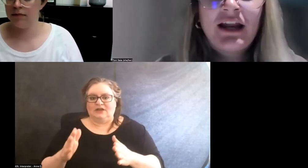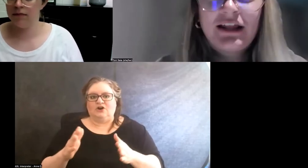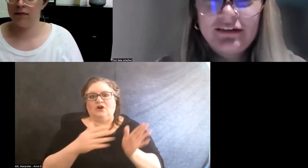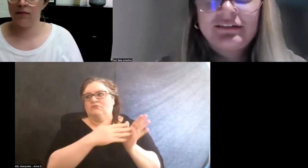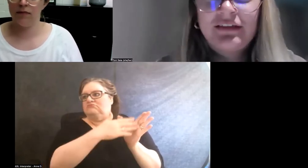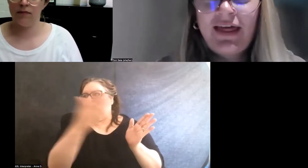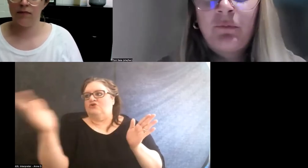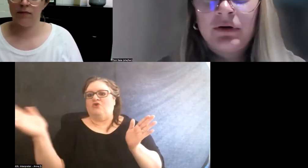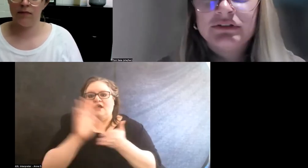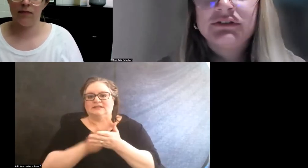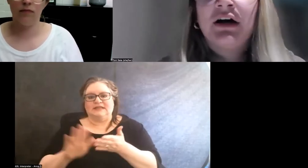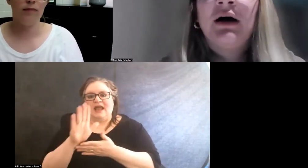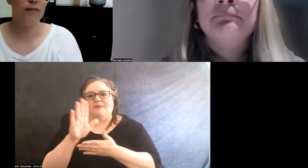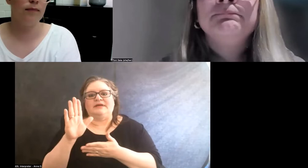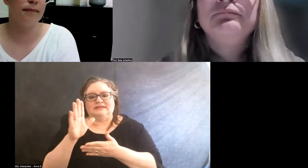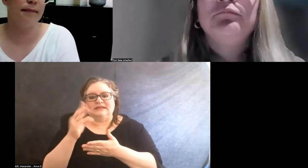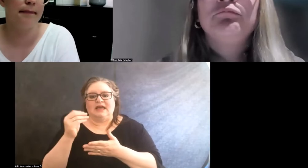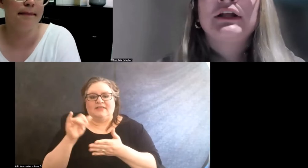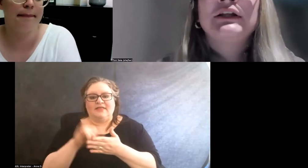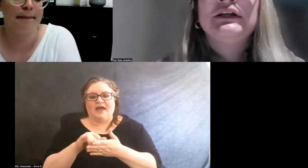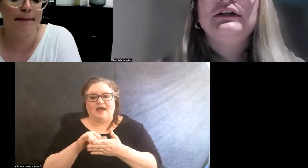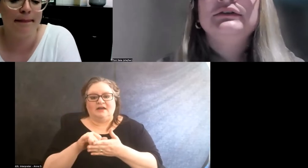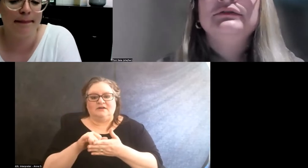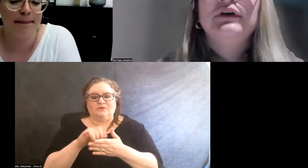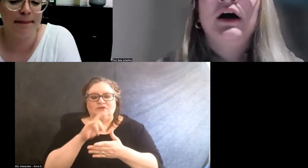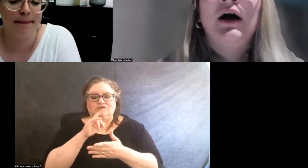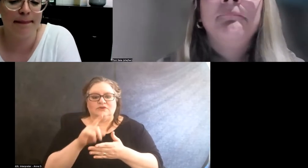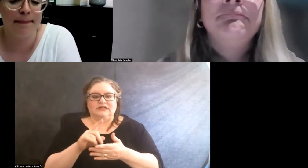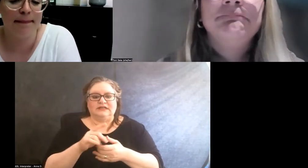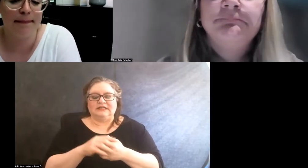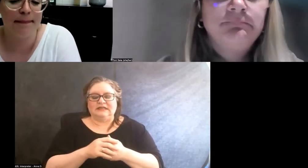And I think that that was really intentional.